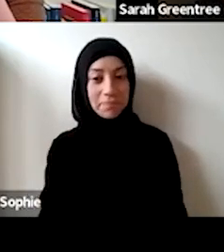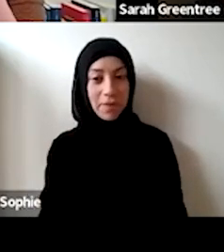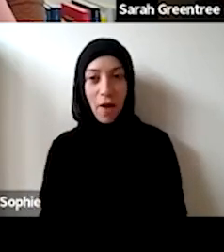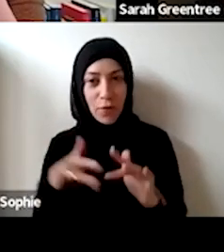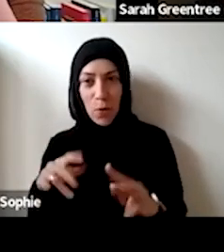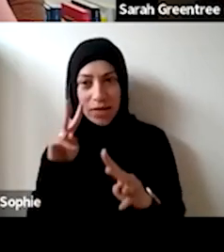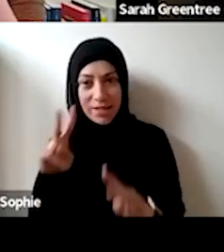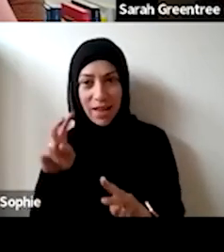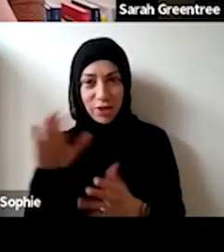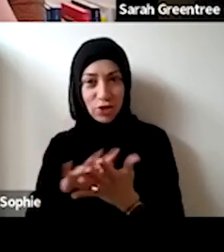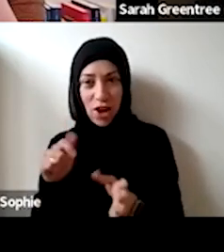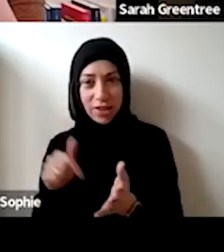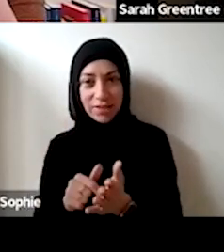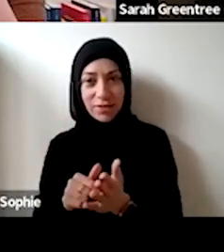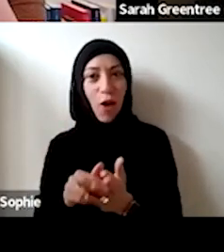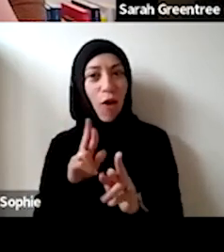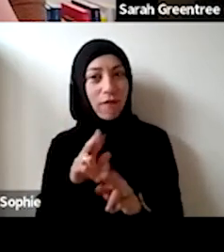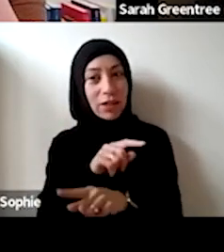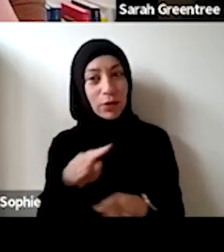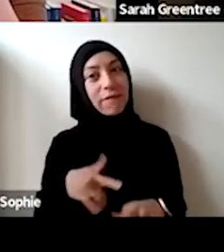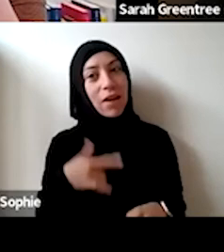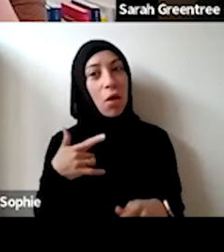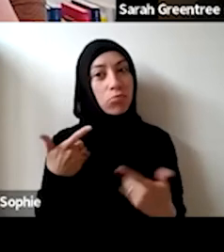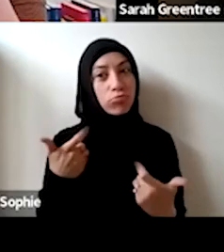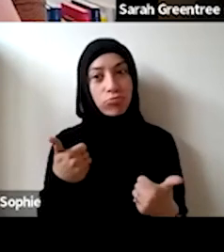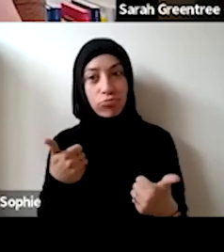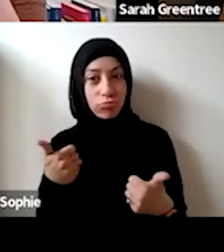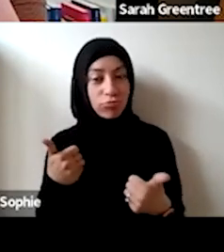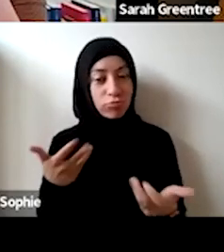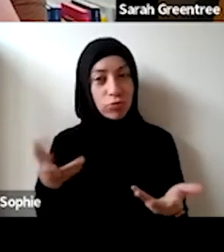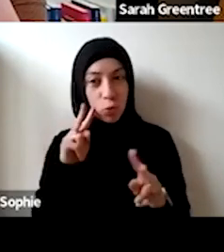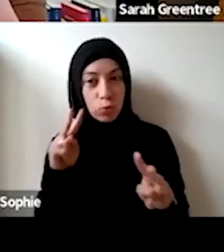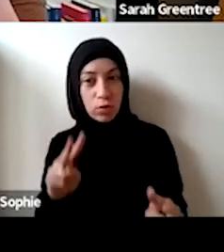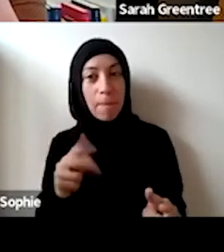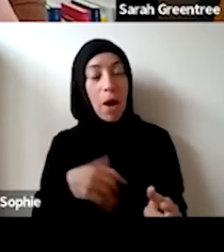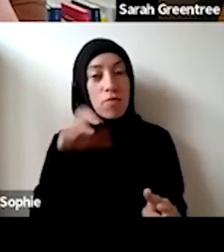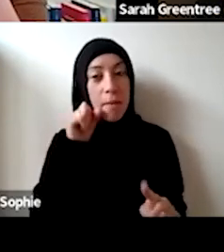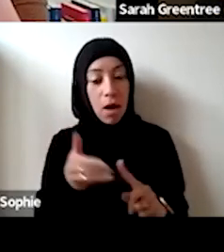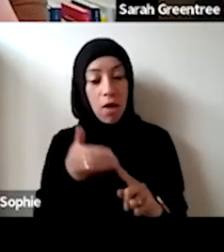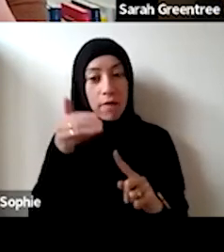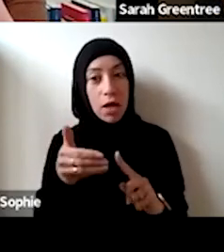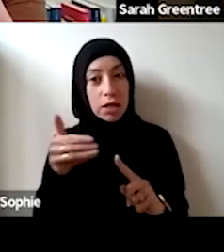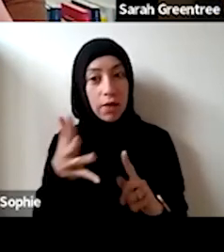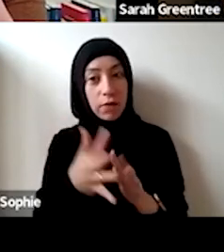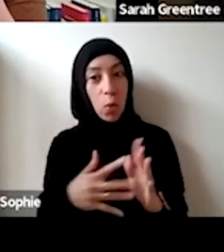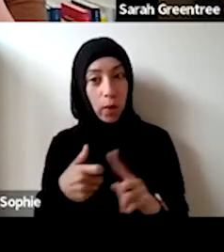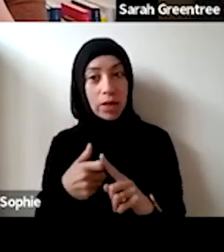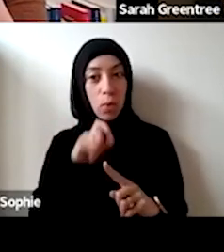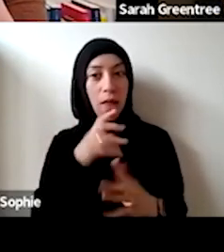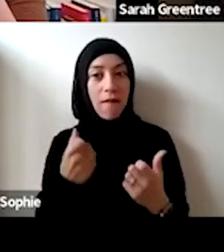are finding this useful or not. But hopefully you are, and as I said, there'll be further webinars over the next few weeks as well. And as I said there will be further